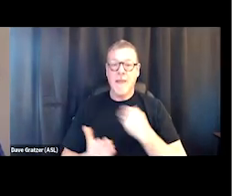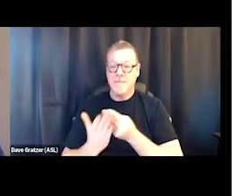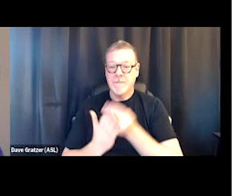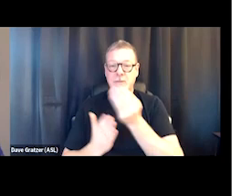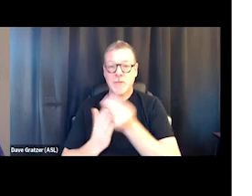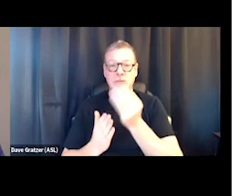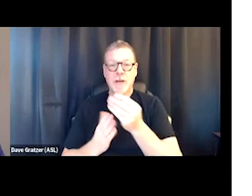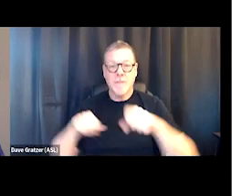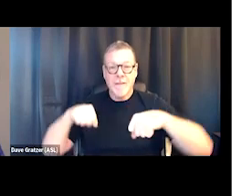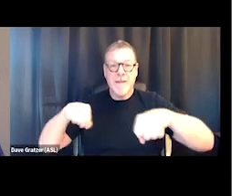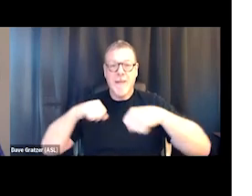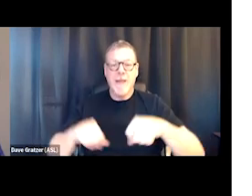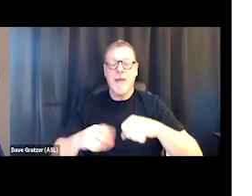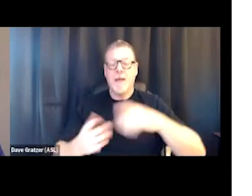and folks hanging out in the neighborhood.